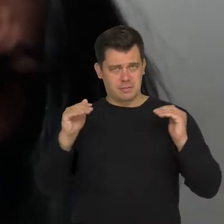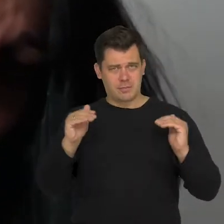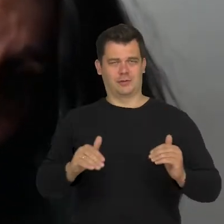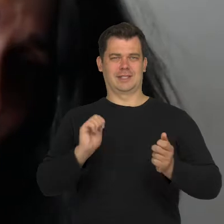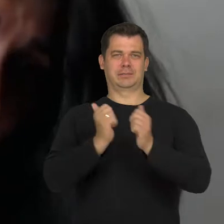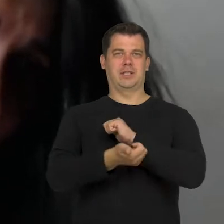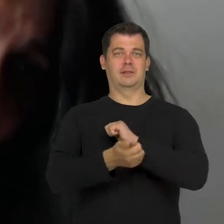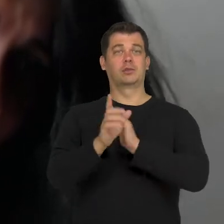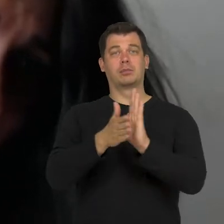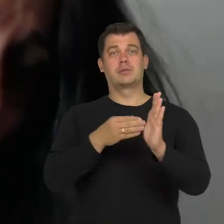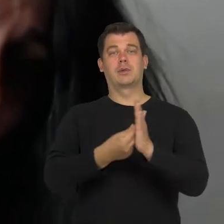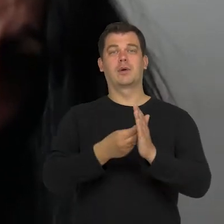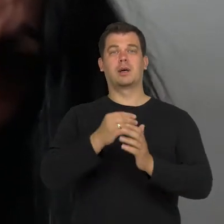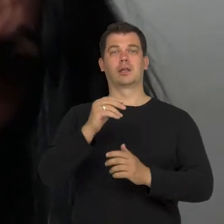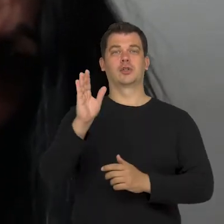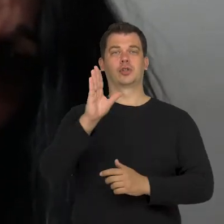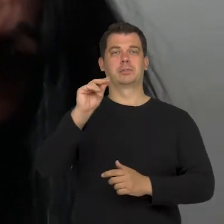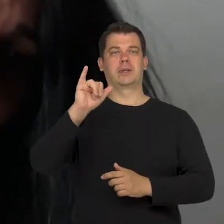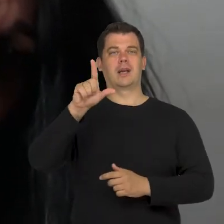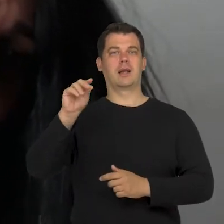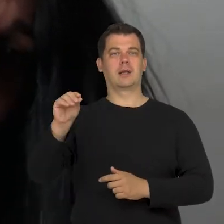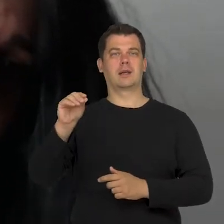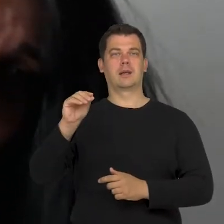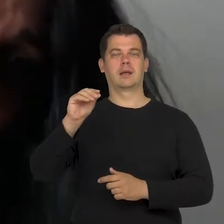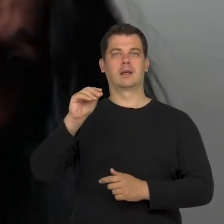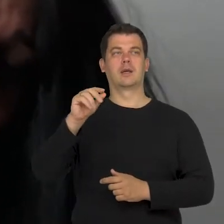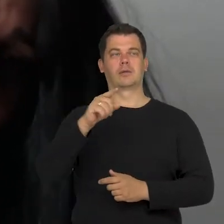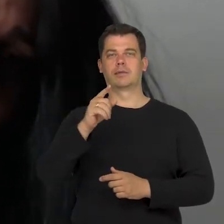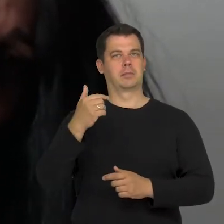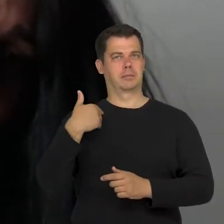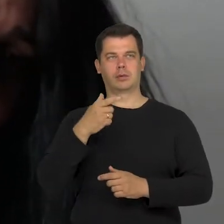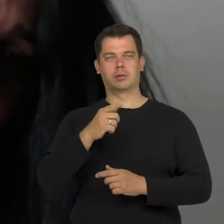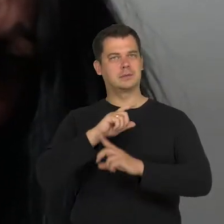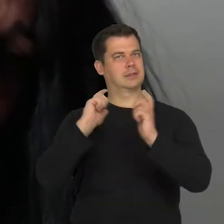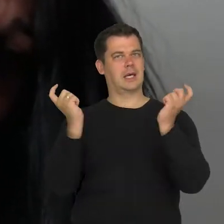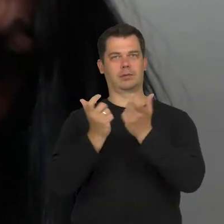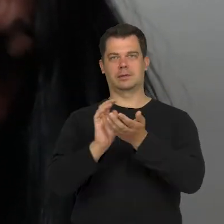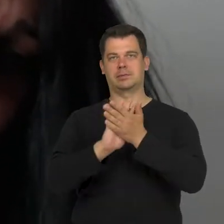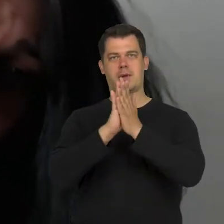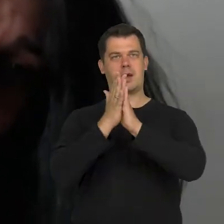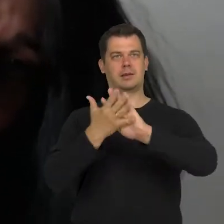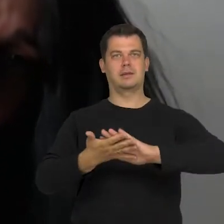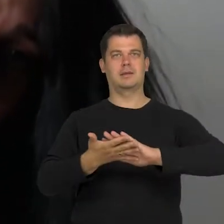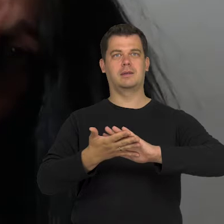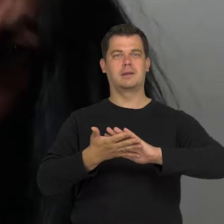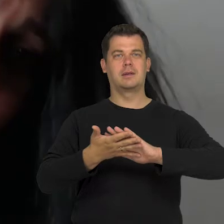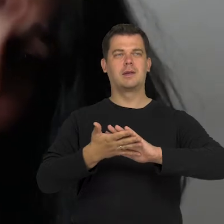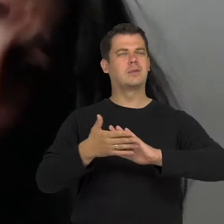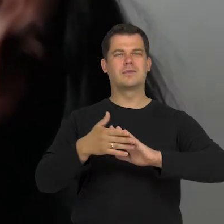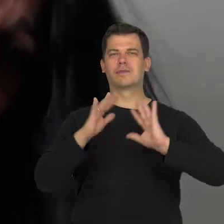A good example is Kammerspile, which undergoes a complete change on every single level. They don't stop